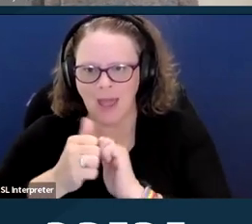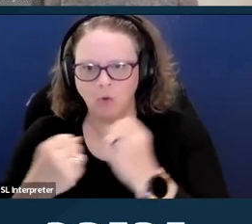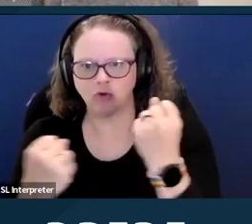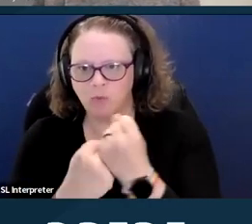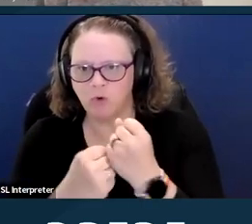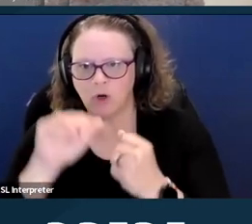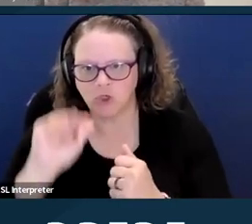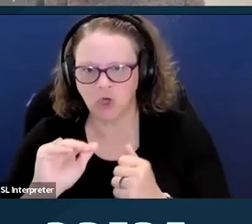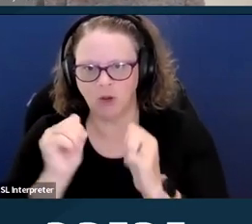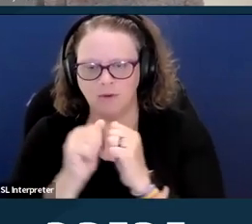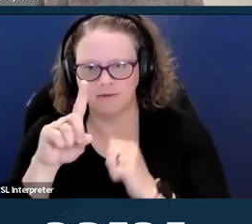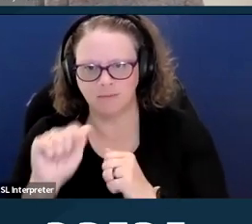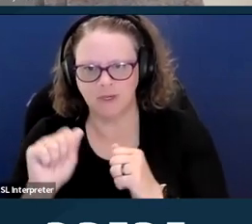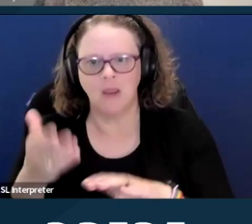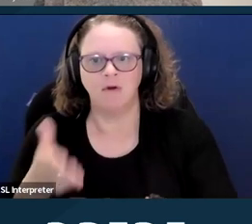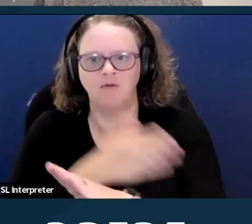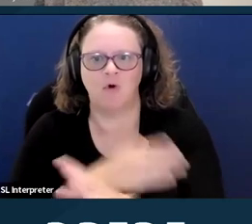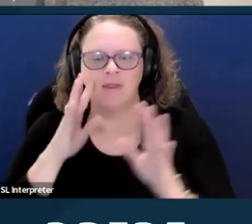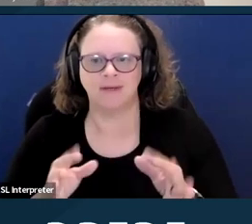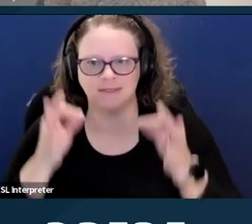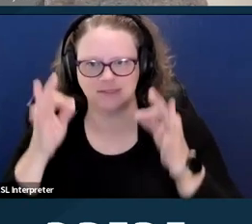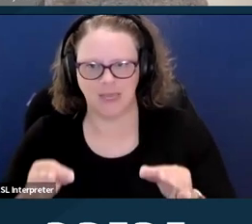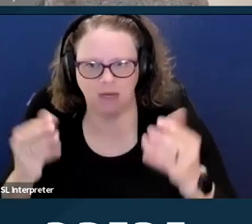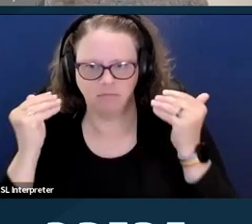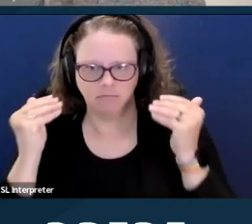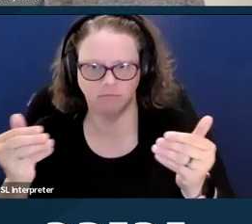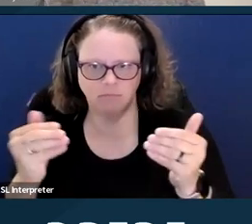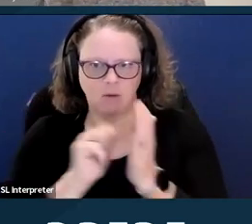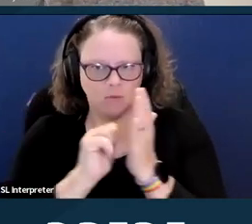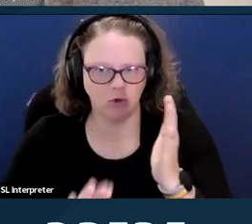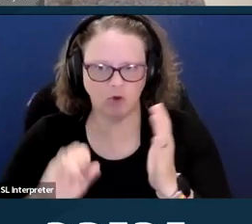about how they want to proceed with a pregnancy. Next slide.